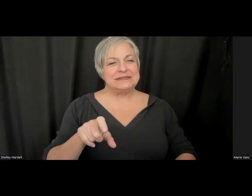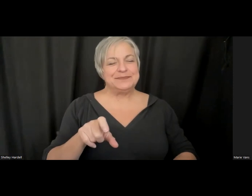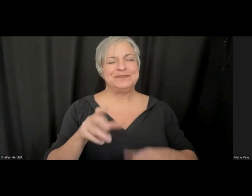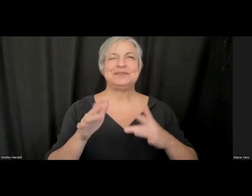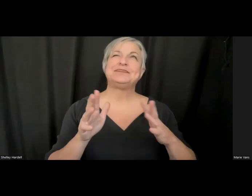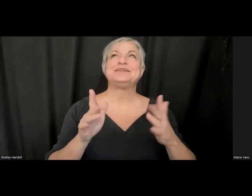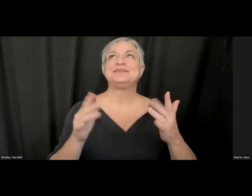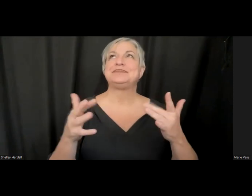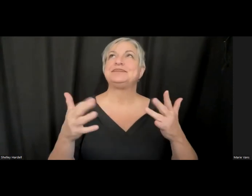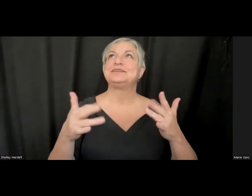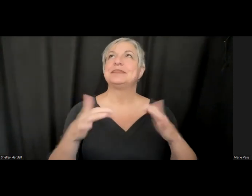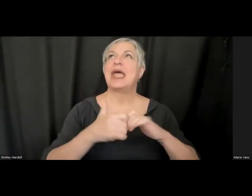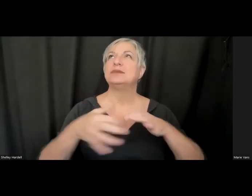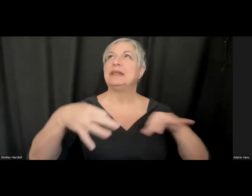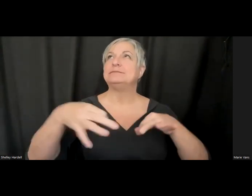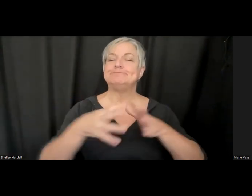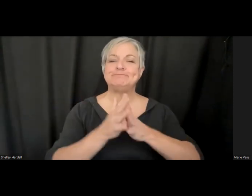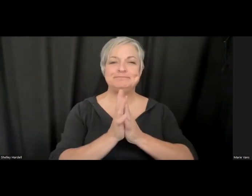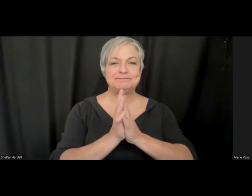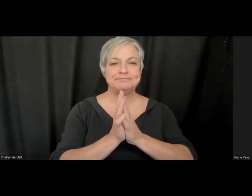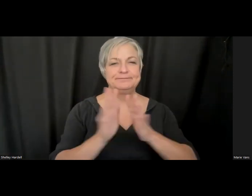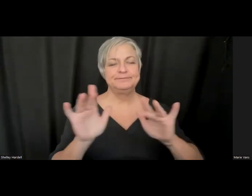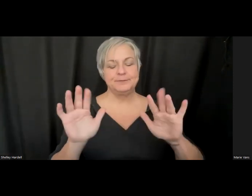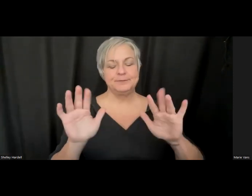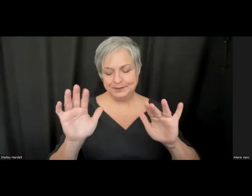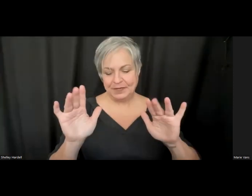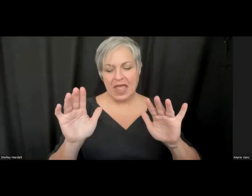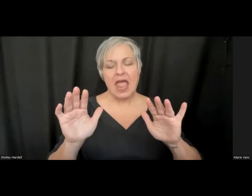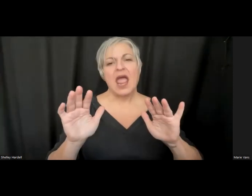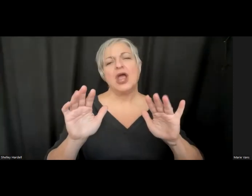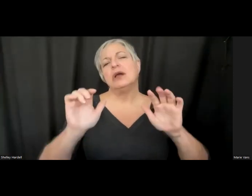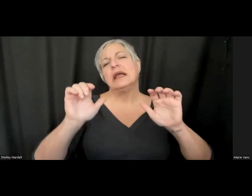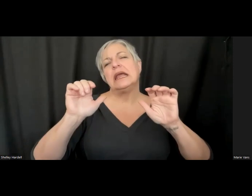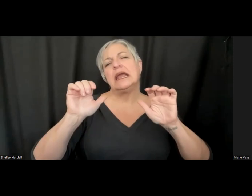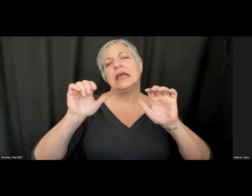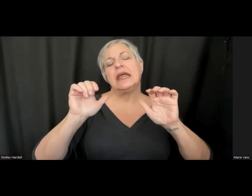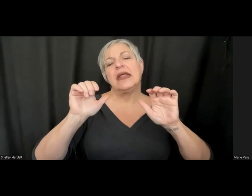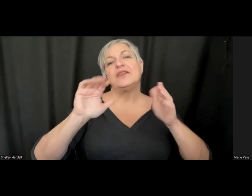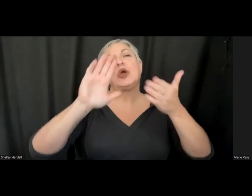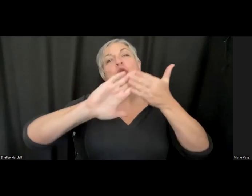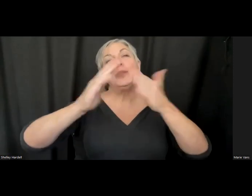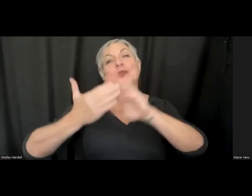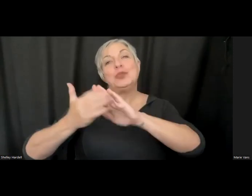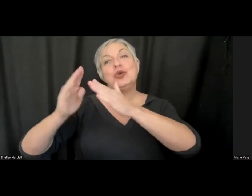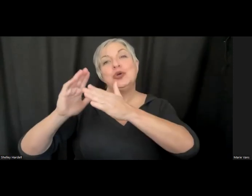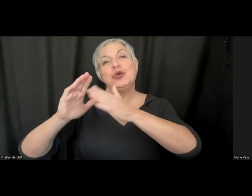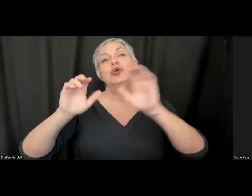is something that you can get from the community, if you join